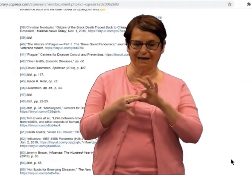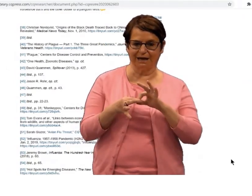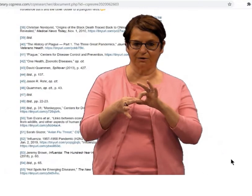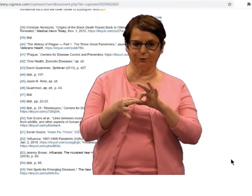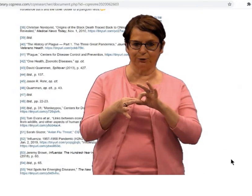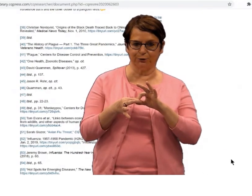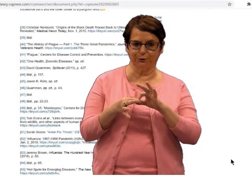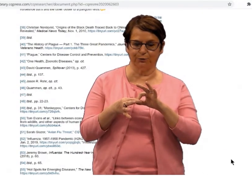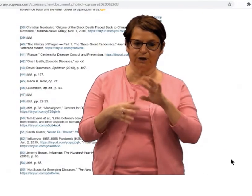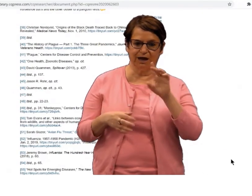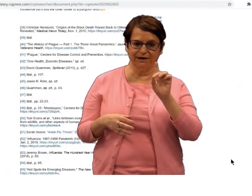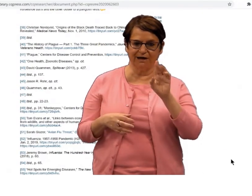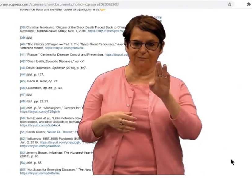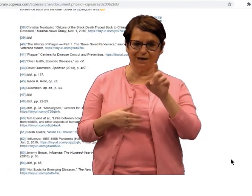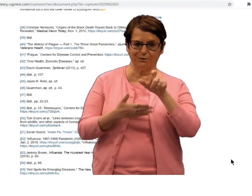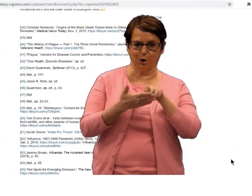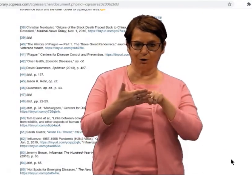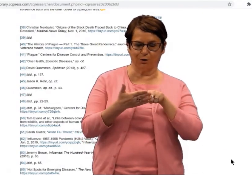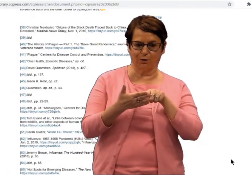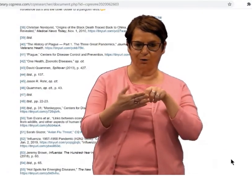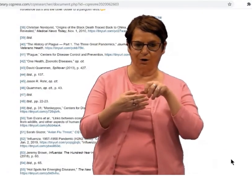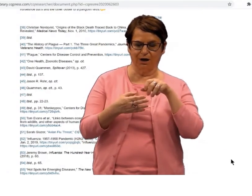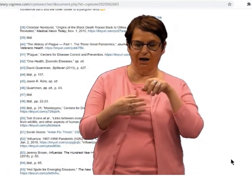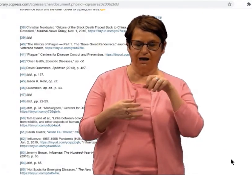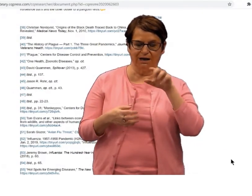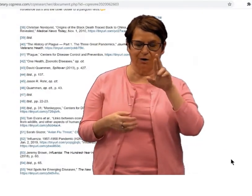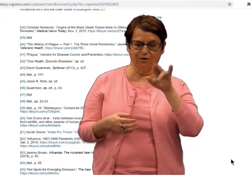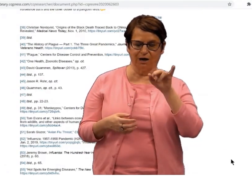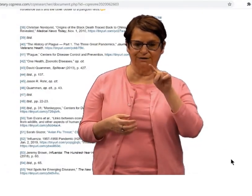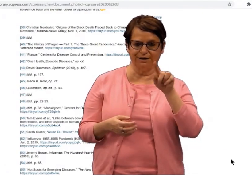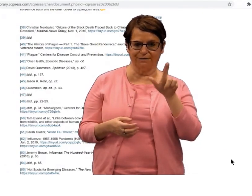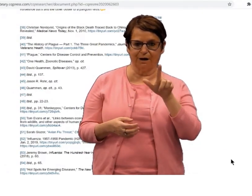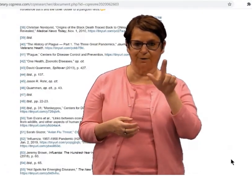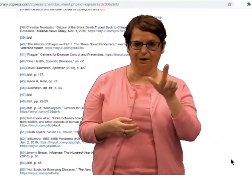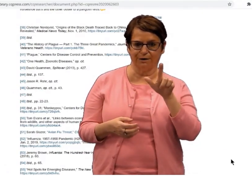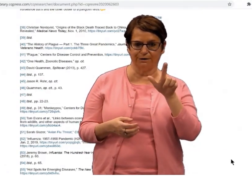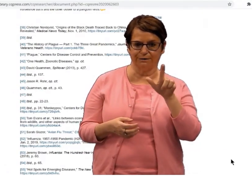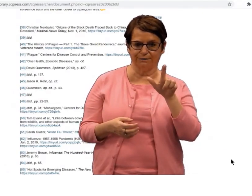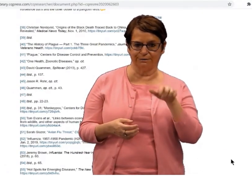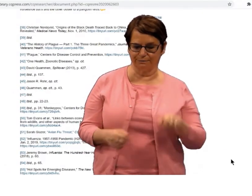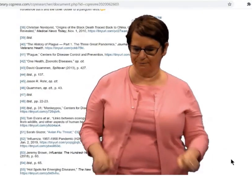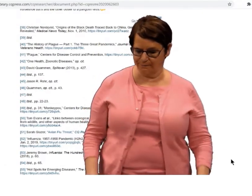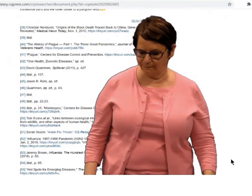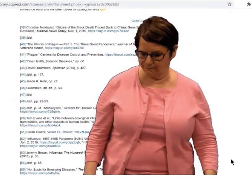Oftentimes it will connect to a database article at RIT libraries.